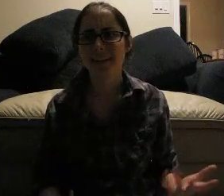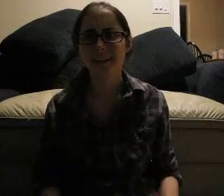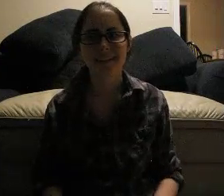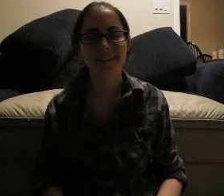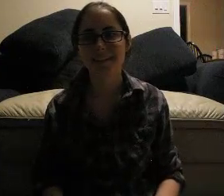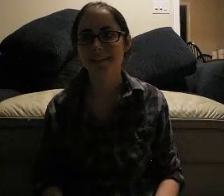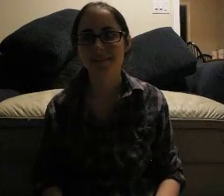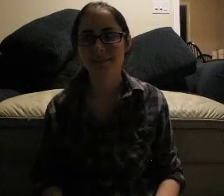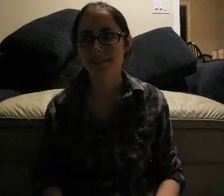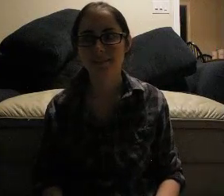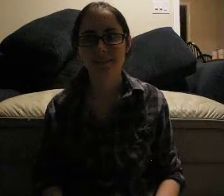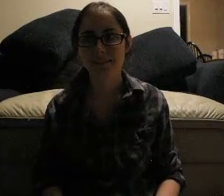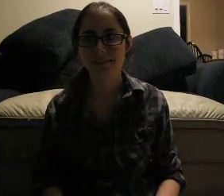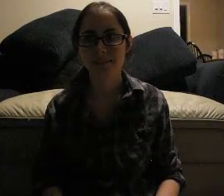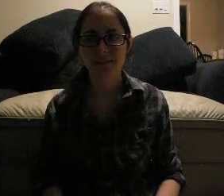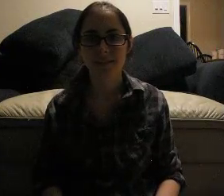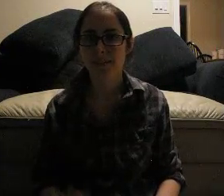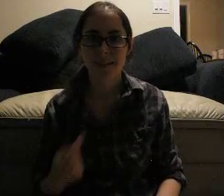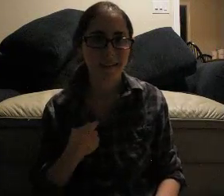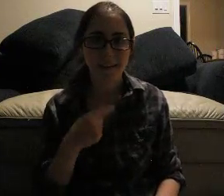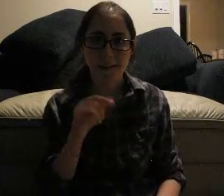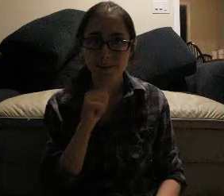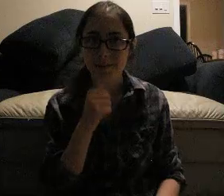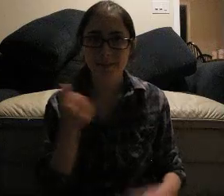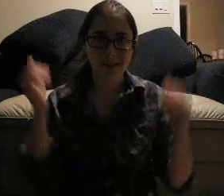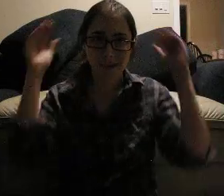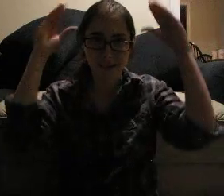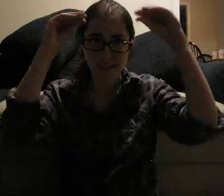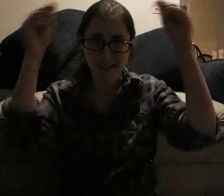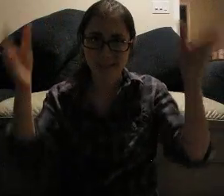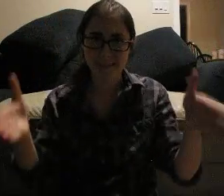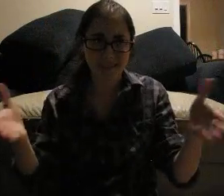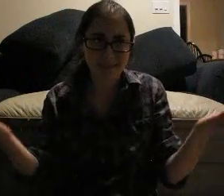but... I'm not a teacher / can't teach him